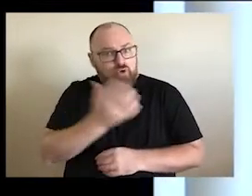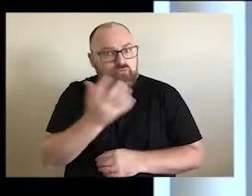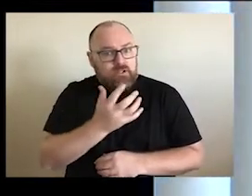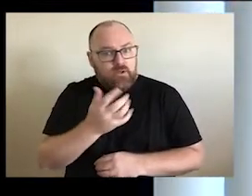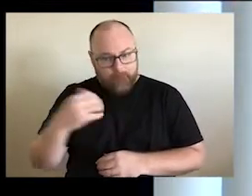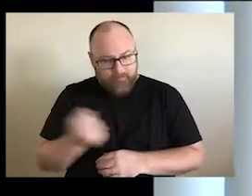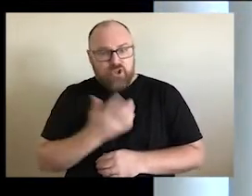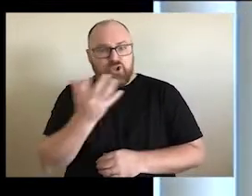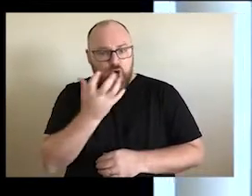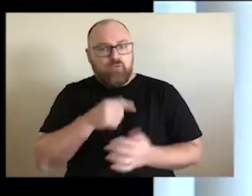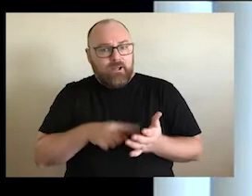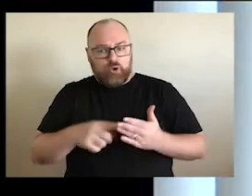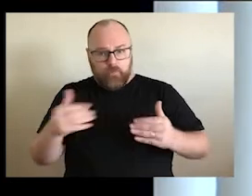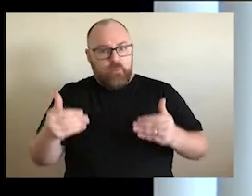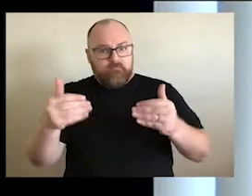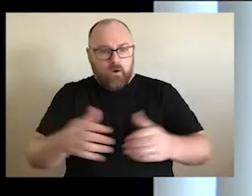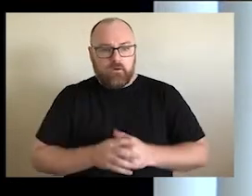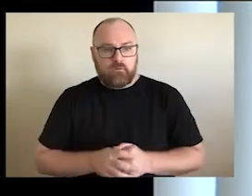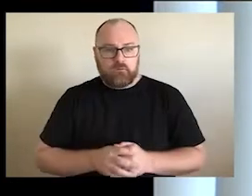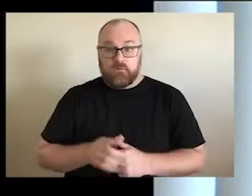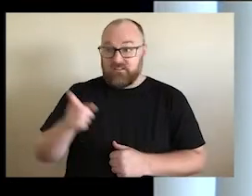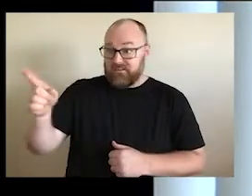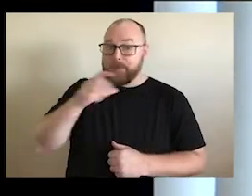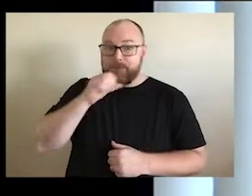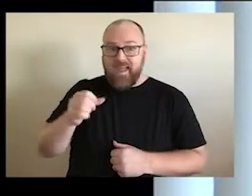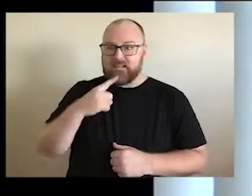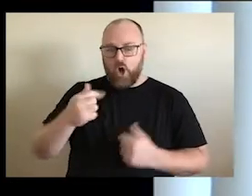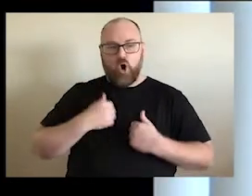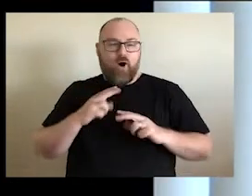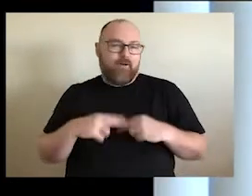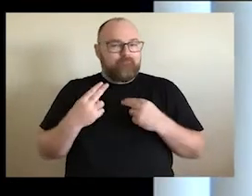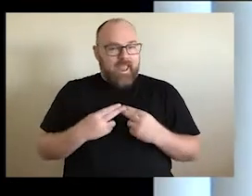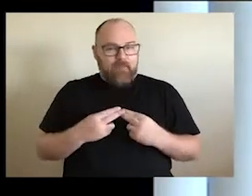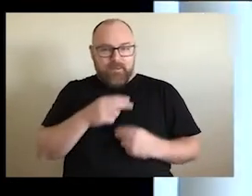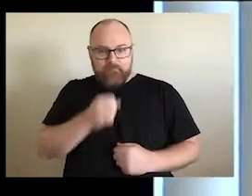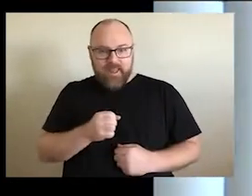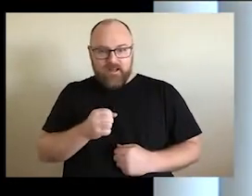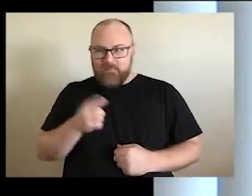in order to make progress and move on to the next area. He's a man who says he's a family man and he can't do the fundamental